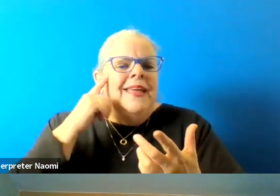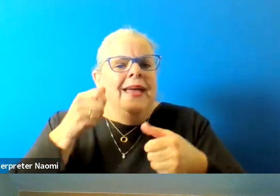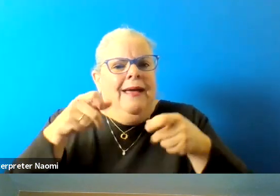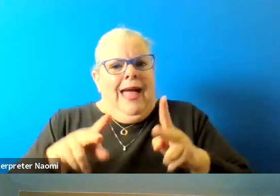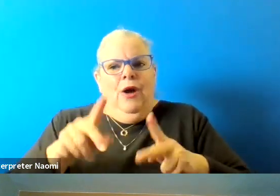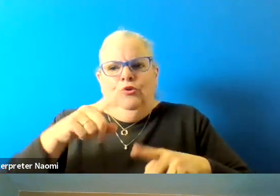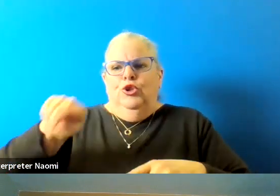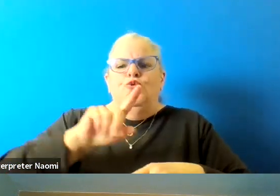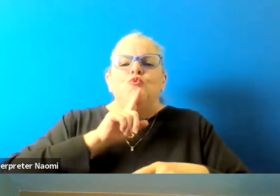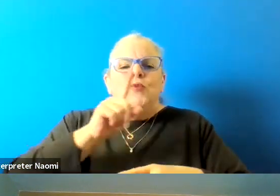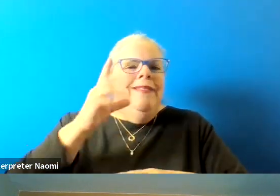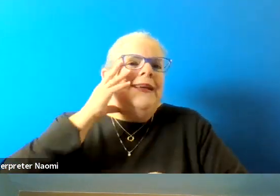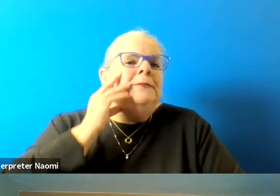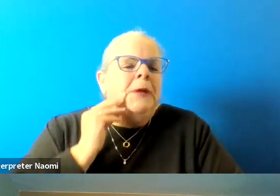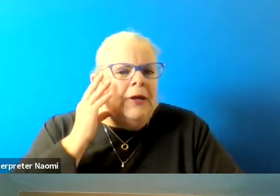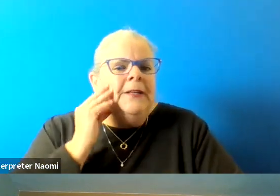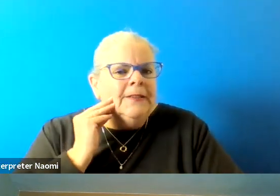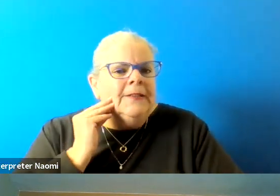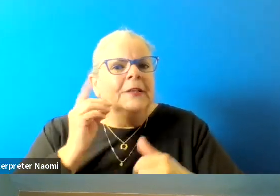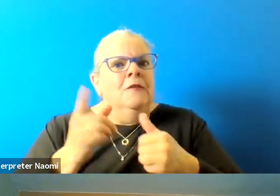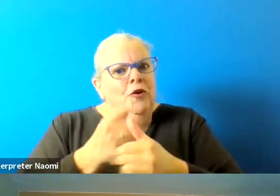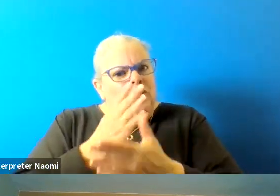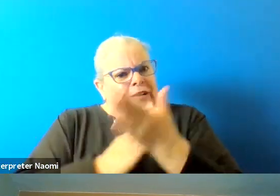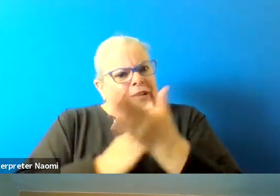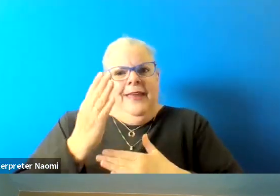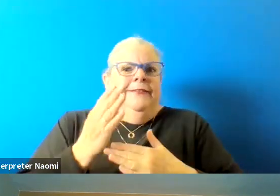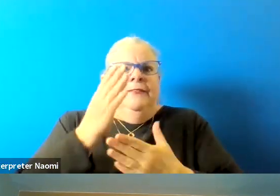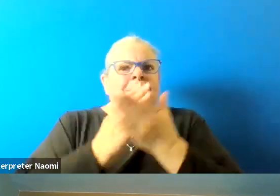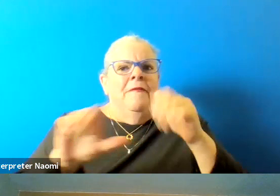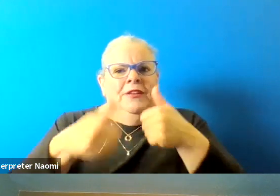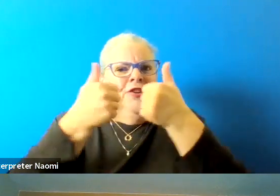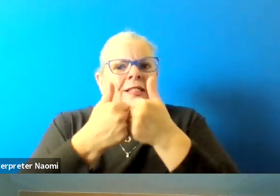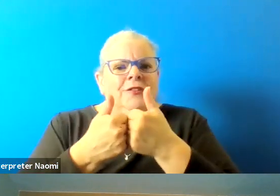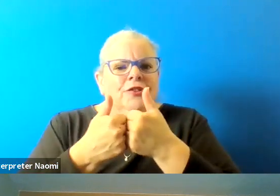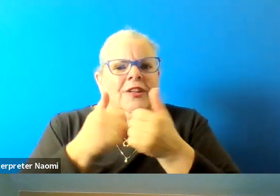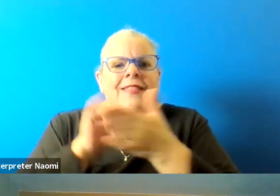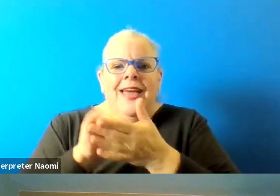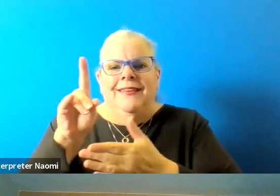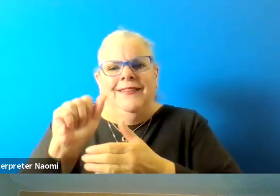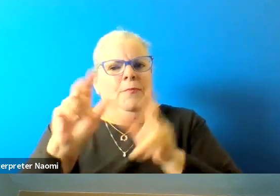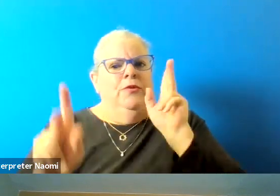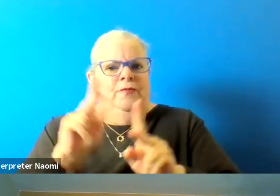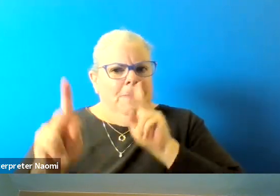to really experience kind of firsthand some of the challenges that disabled folks face.